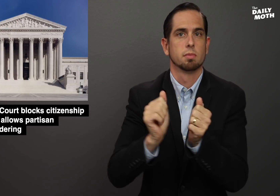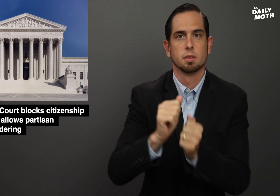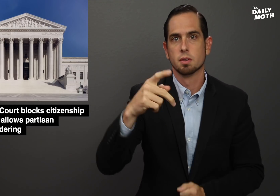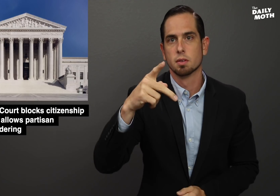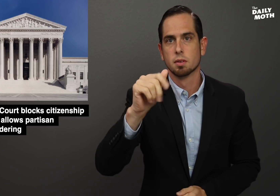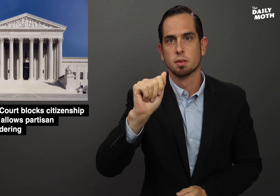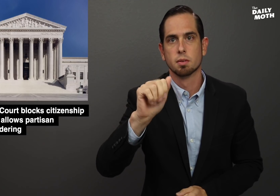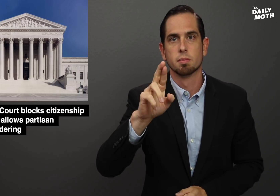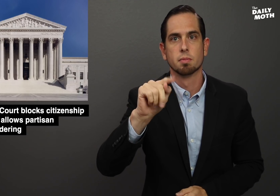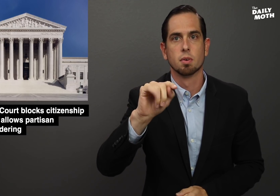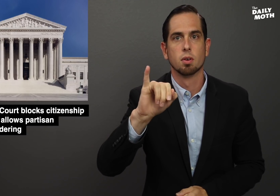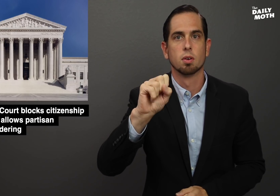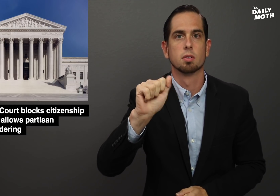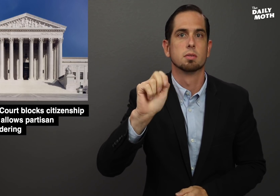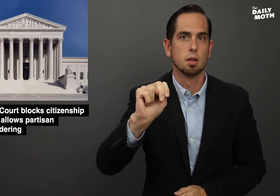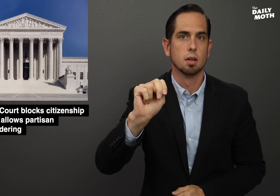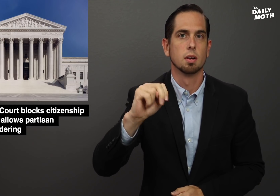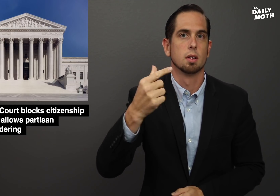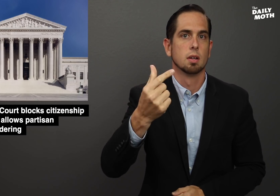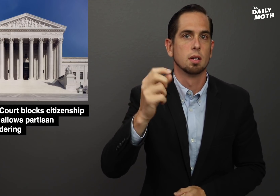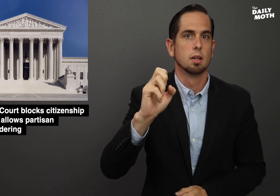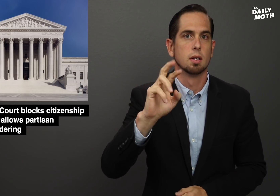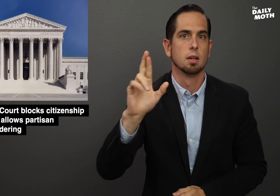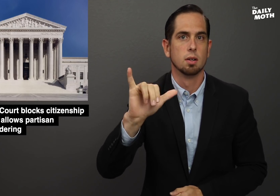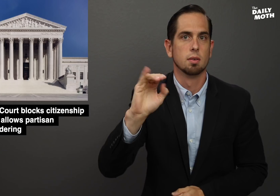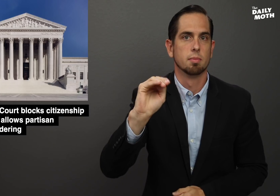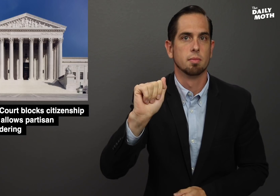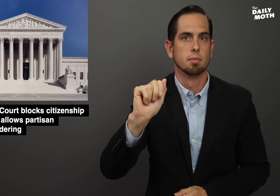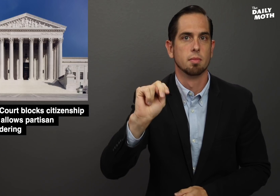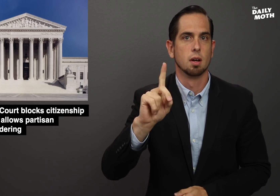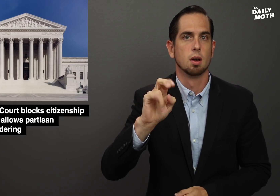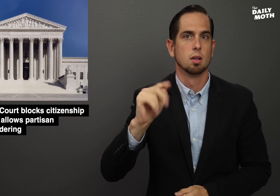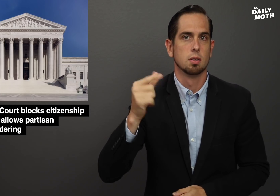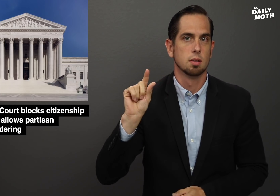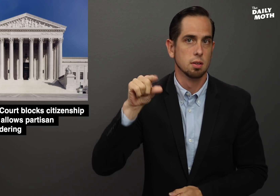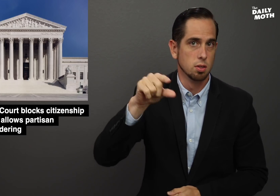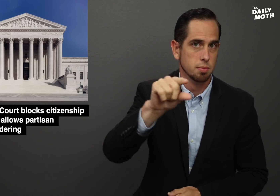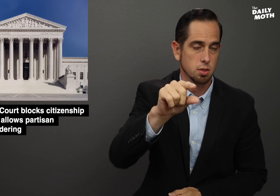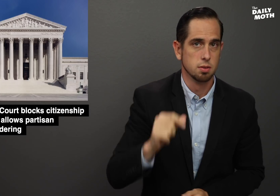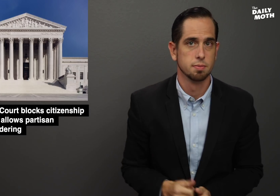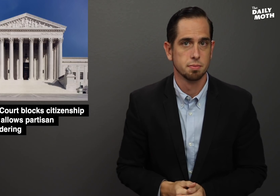partisan gerrymandering.